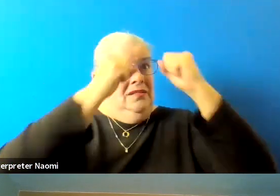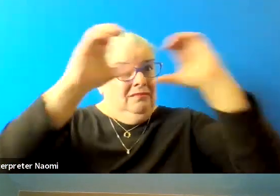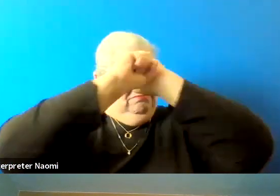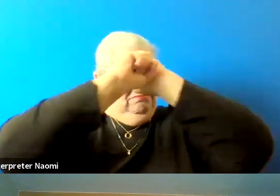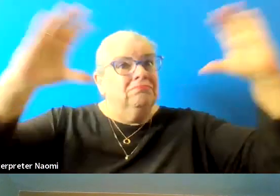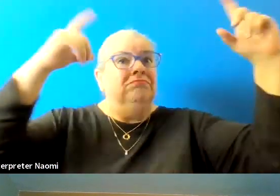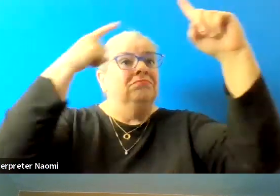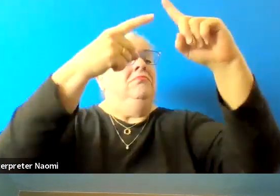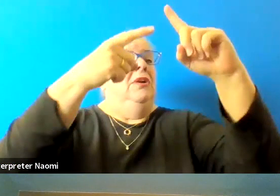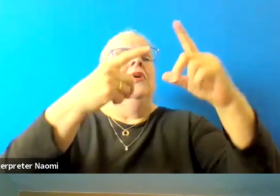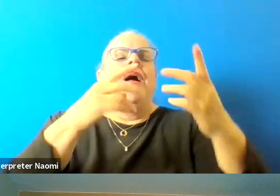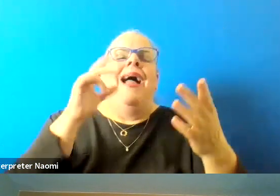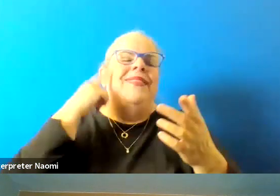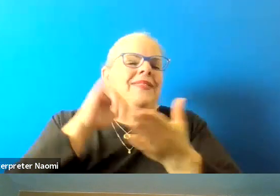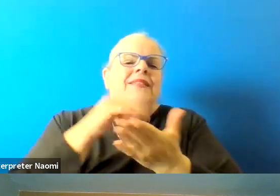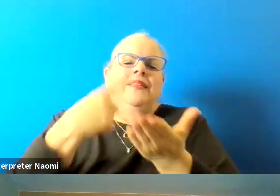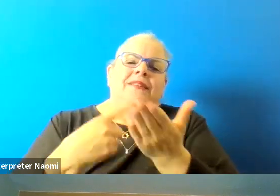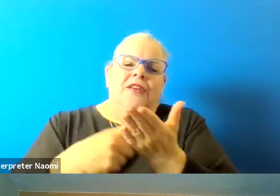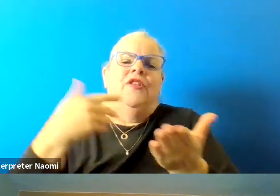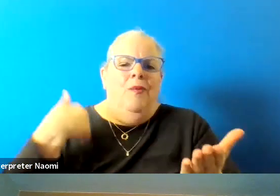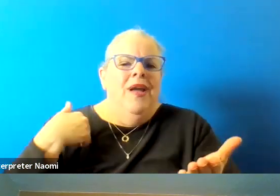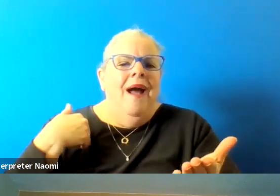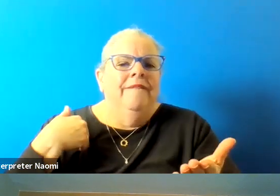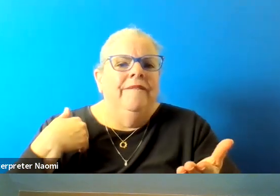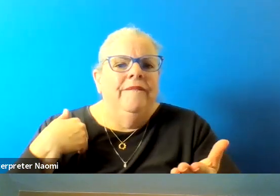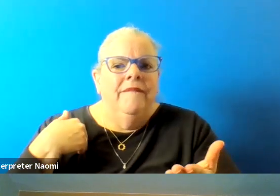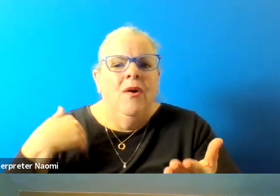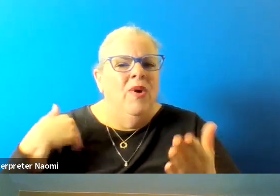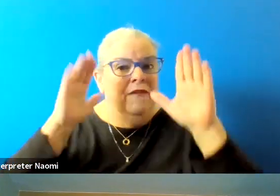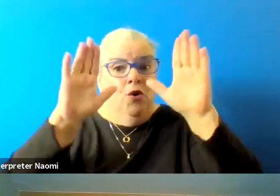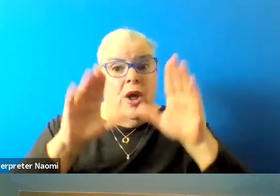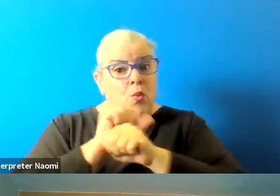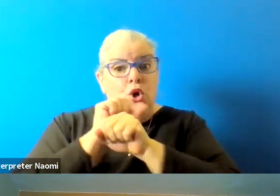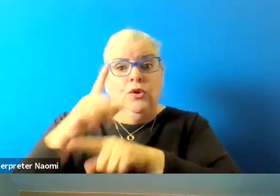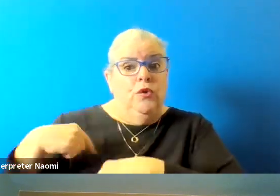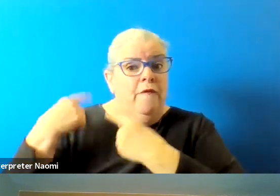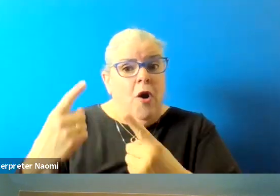And I think that's the discussion we have to have, we've done great work in ensuring that our citizens